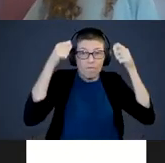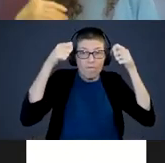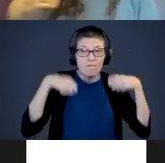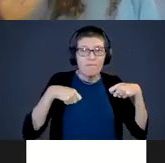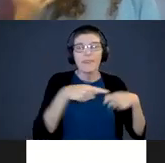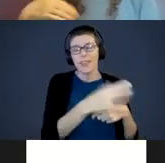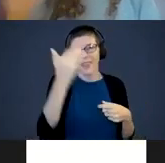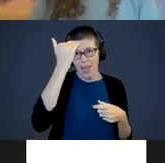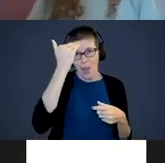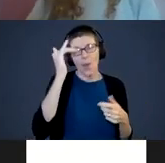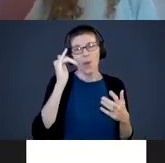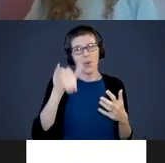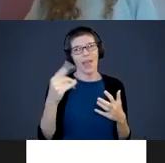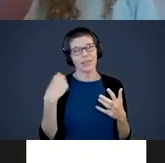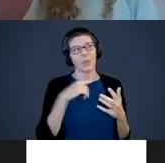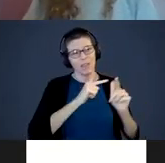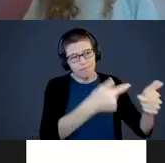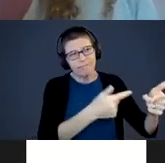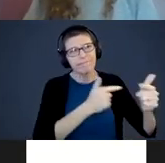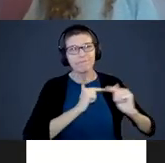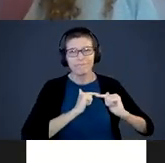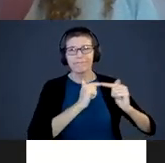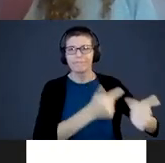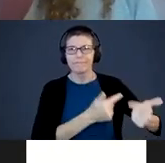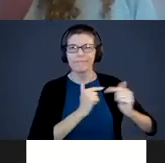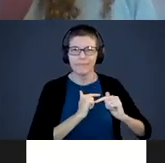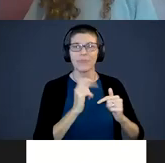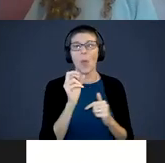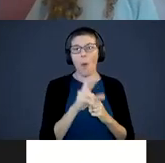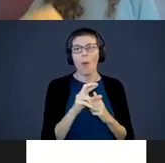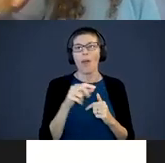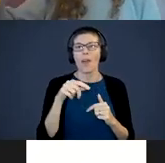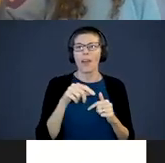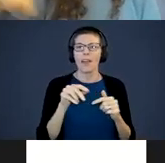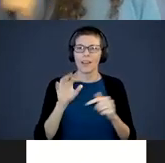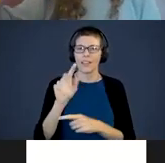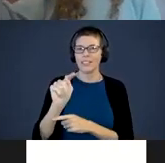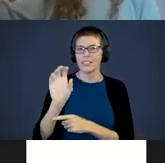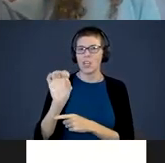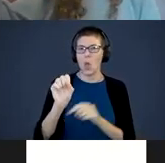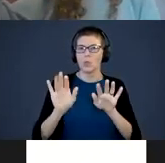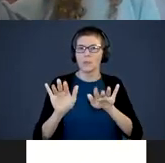this is something they take turns with. Or This Little Piggy. This little piggy went to market,